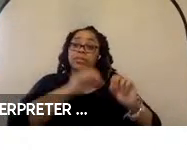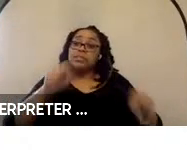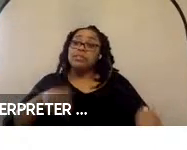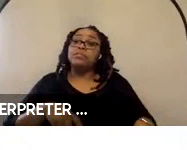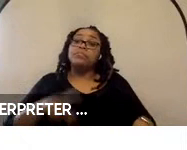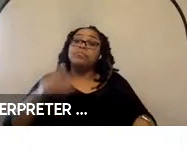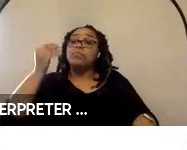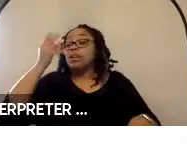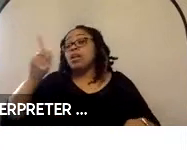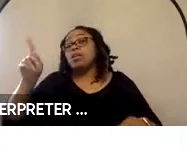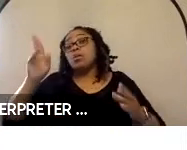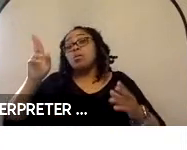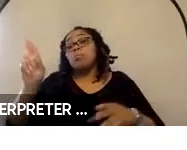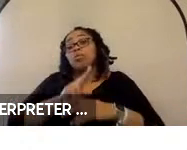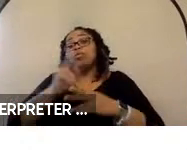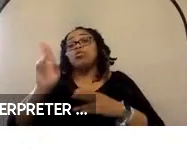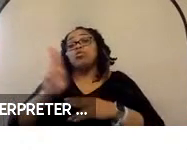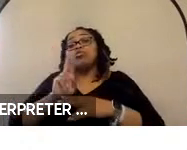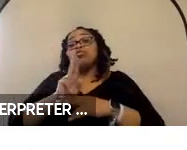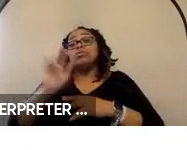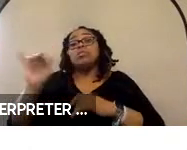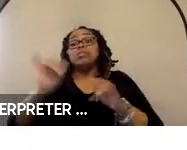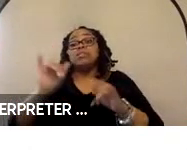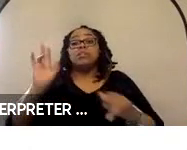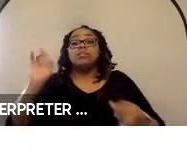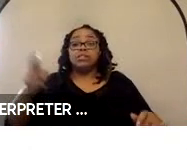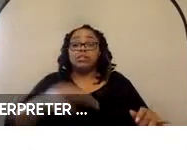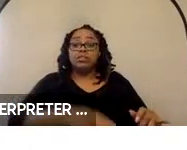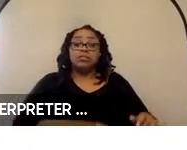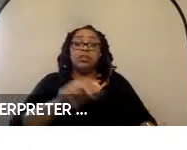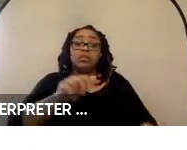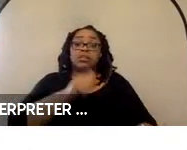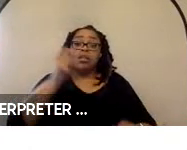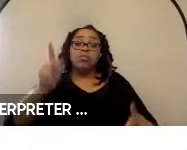person use the same type of seatbelt as other occupants in the vehicle, but have assistance